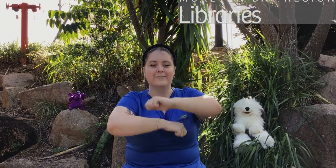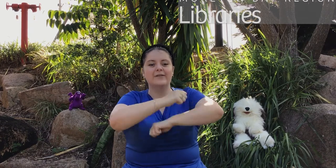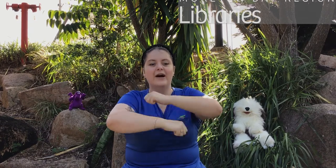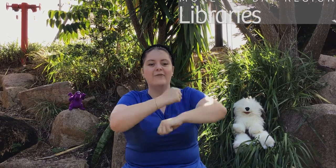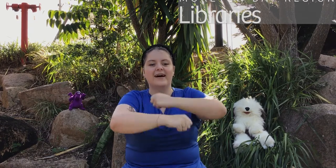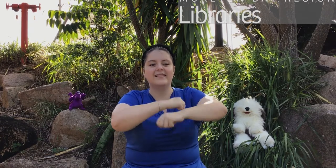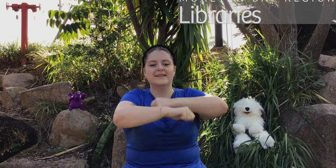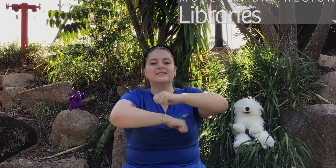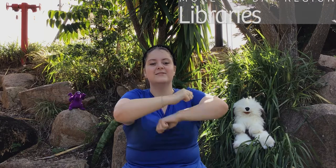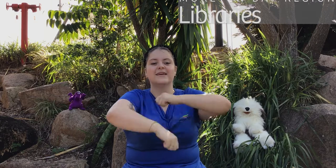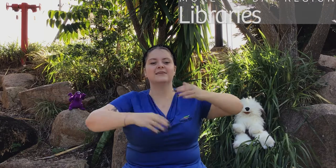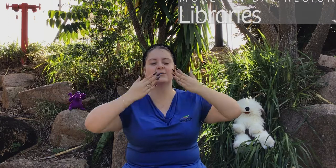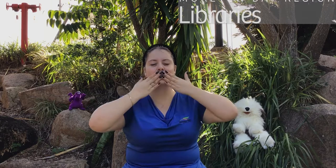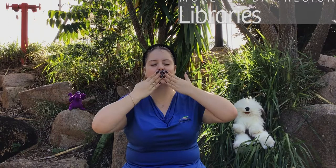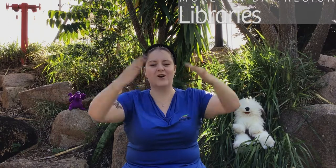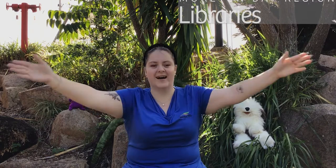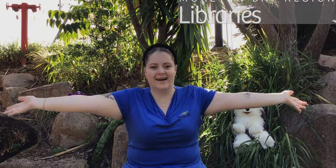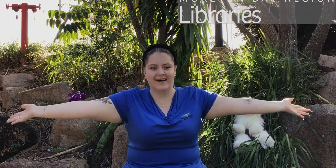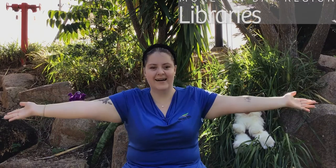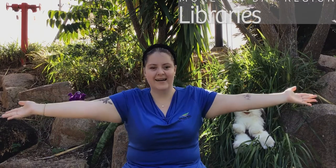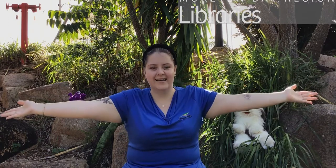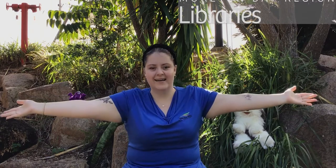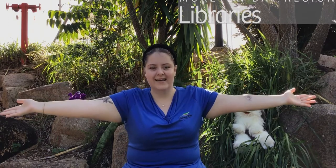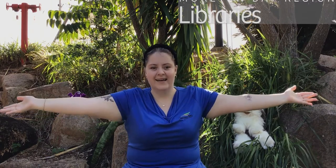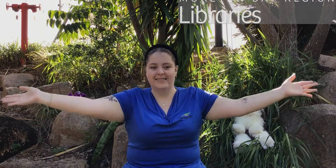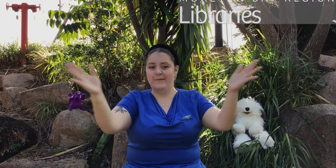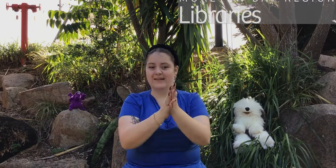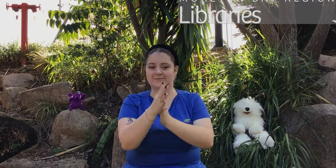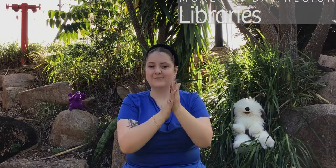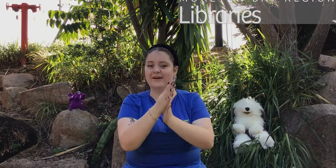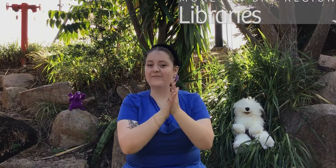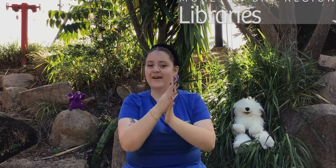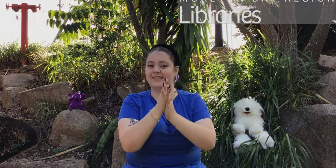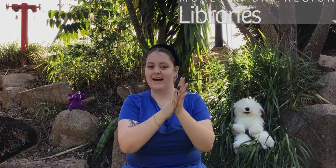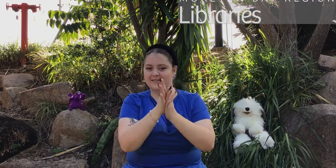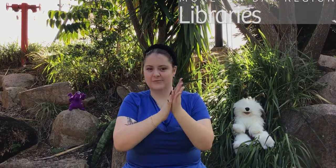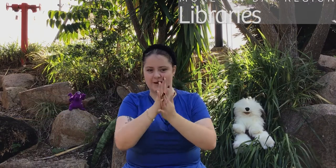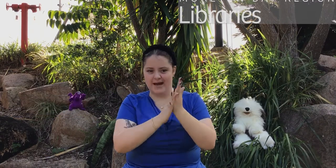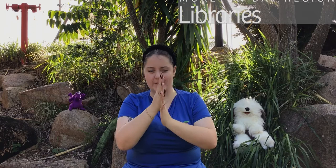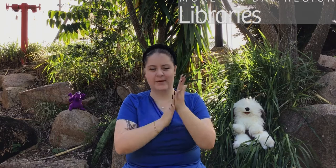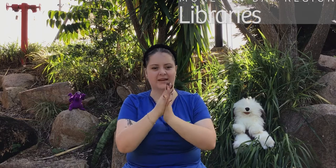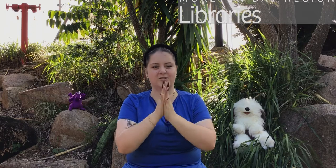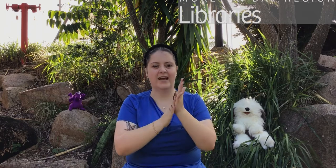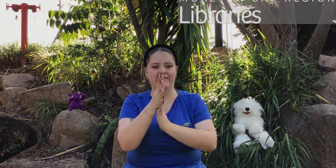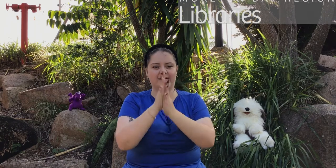blow a little kiss!' That means we're up to our very last rhyme and we're going to do everyone's